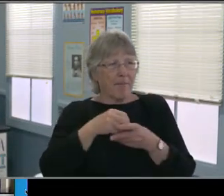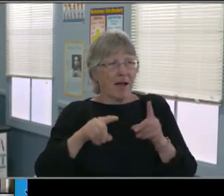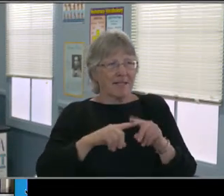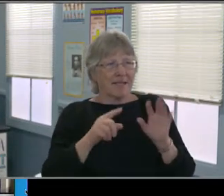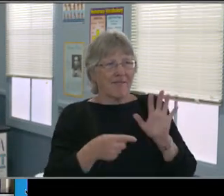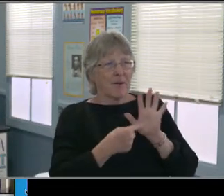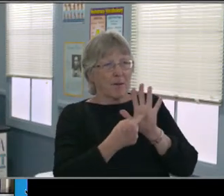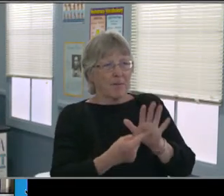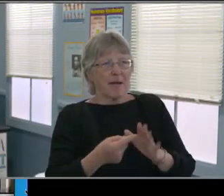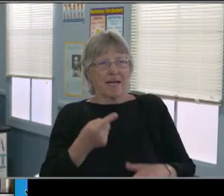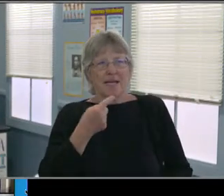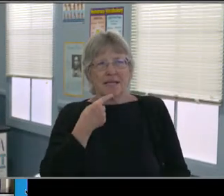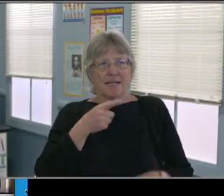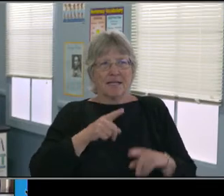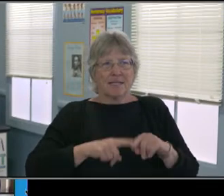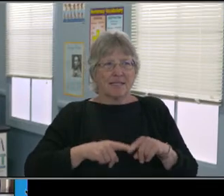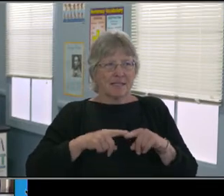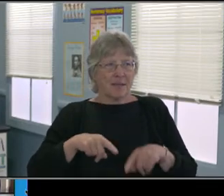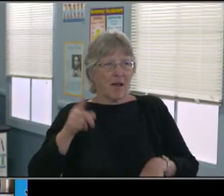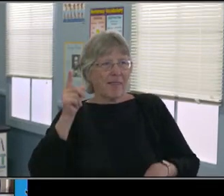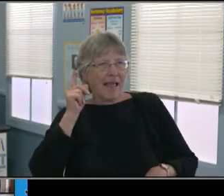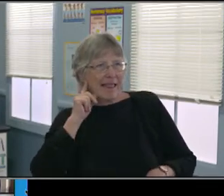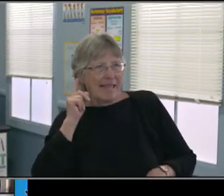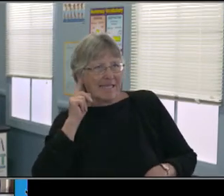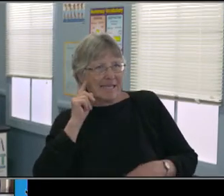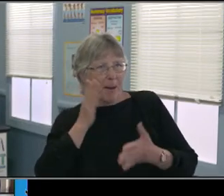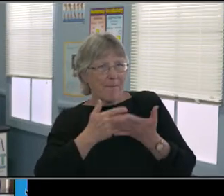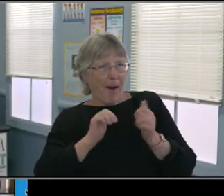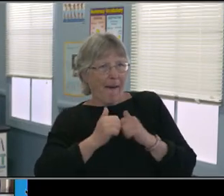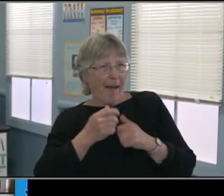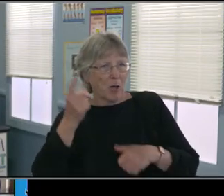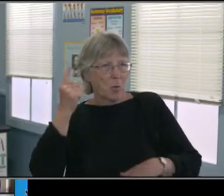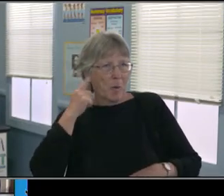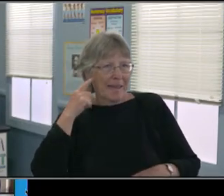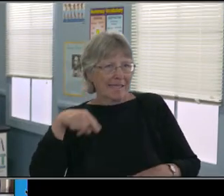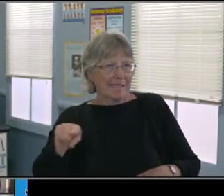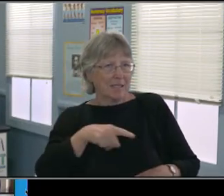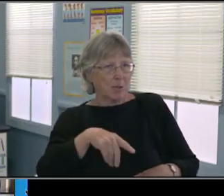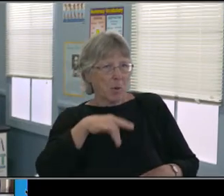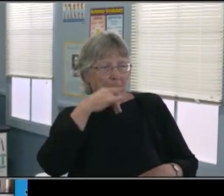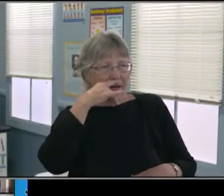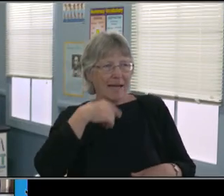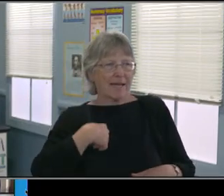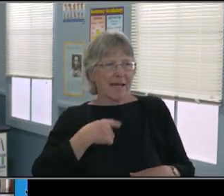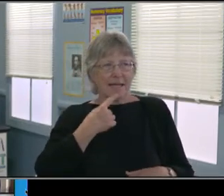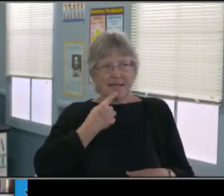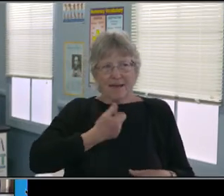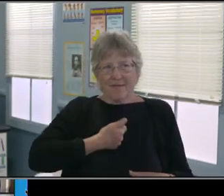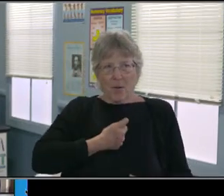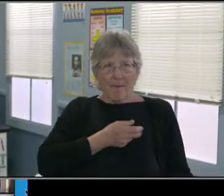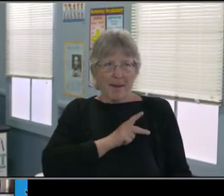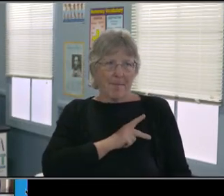So thank you, Mike Anderson. I know that some of you guys might feel like, "Oh my God that was a lot.